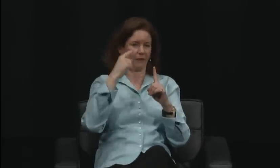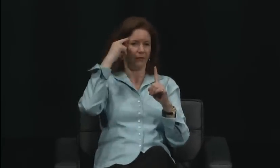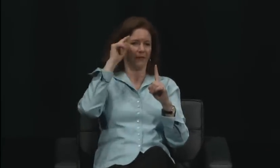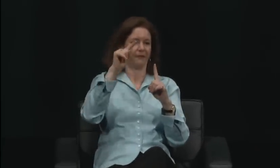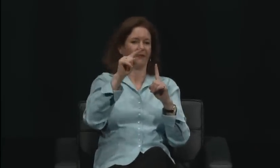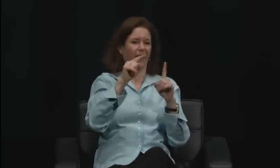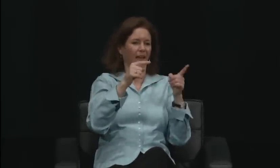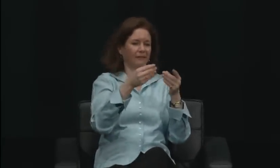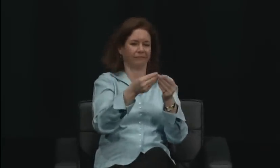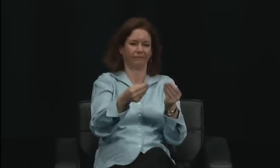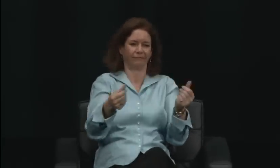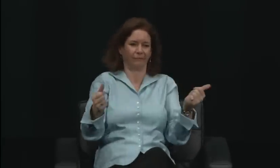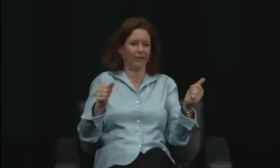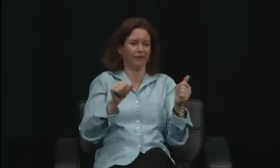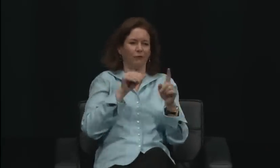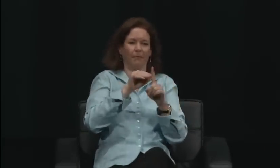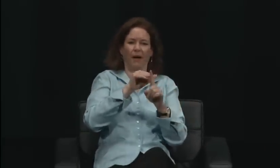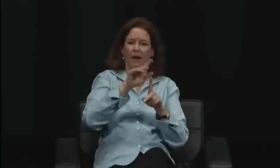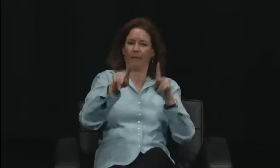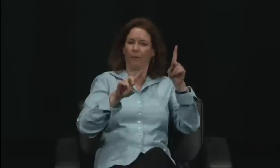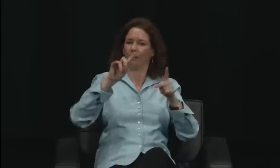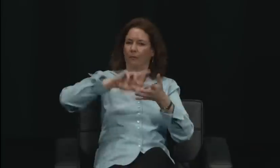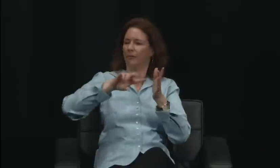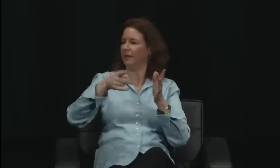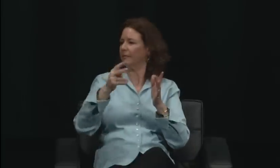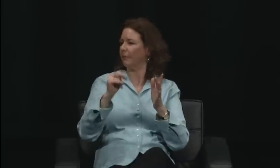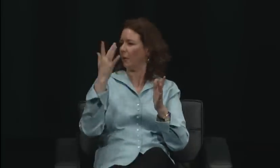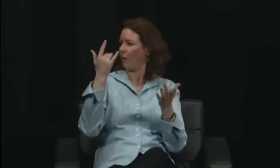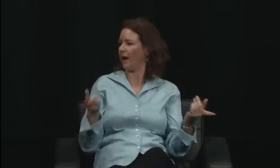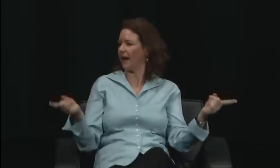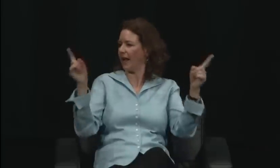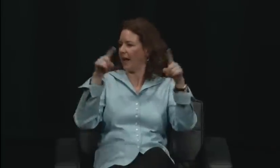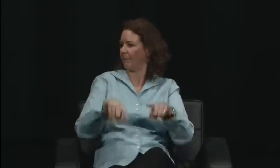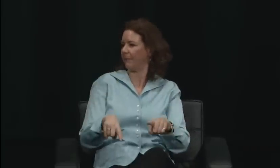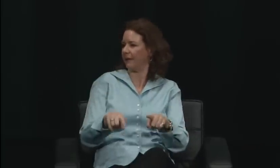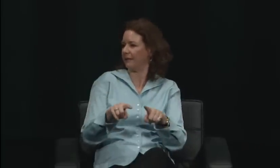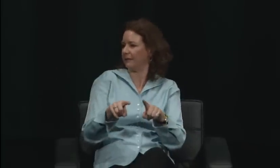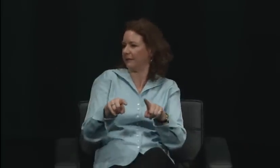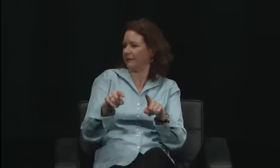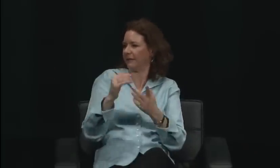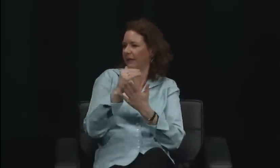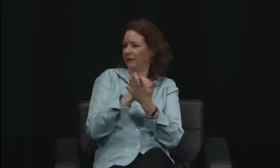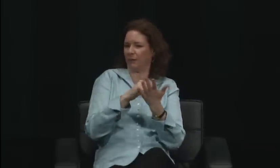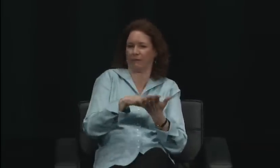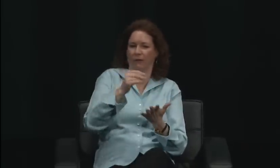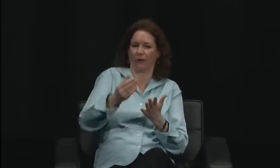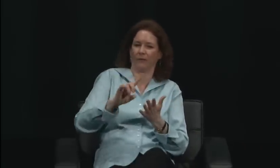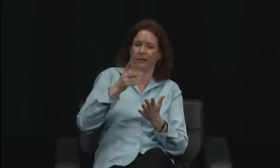my father was 72 years old and already retired at that time.